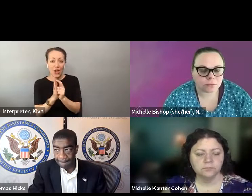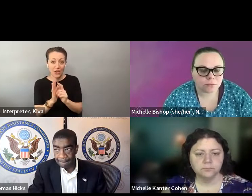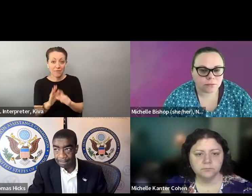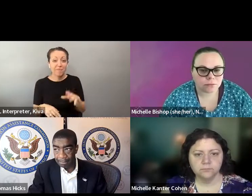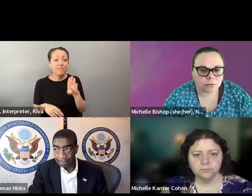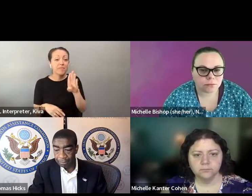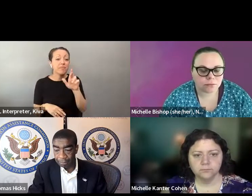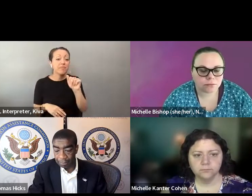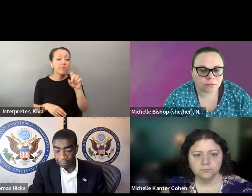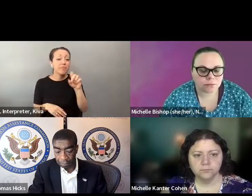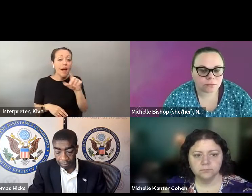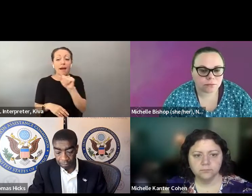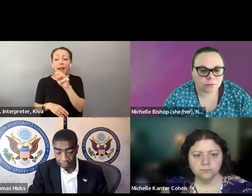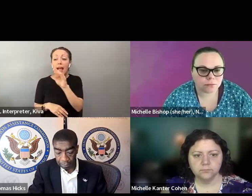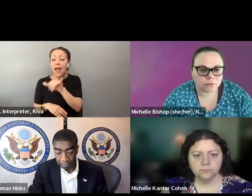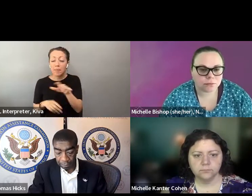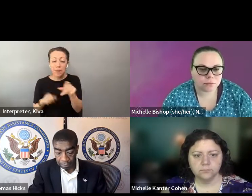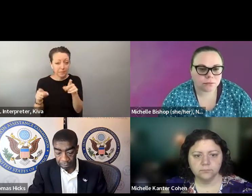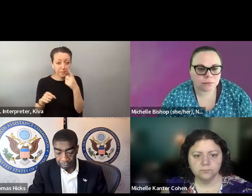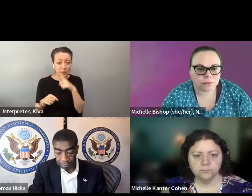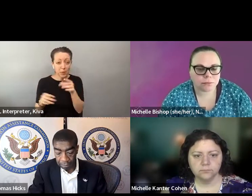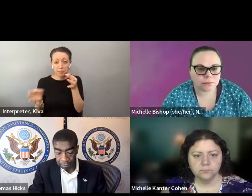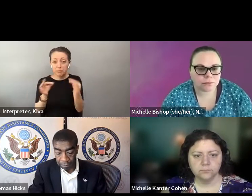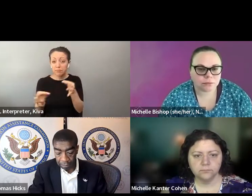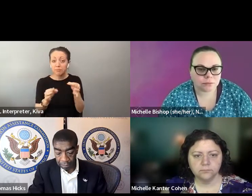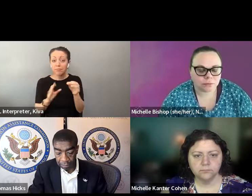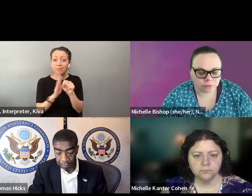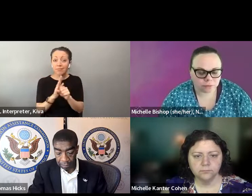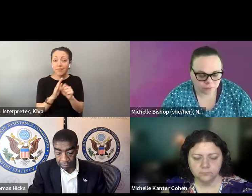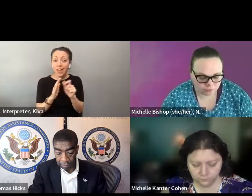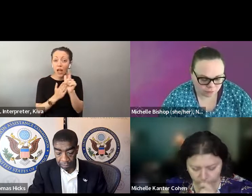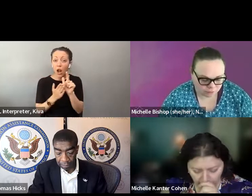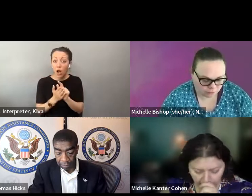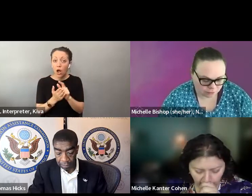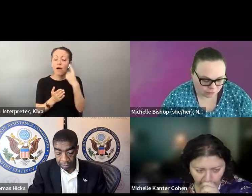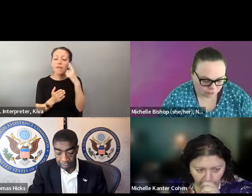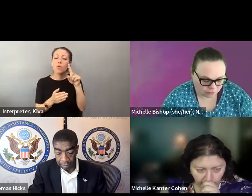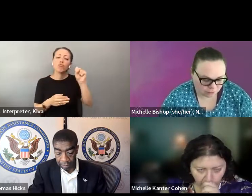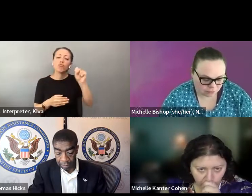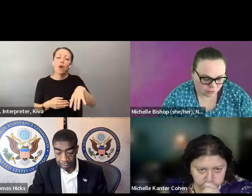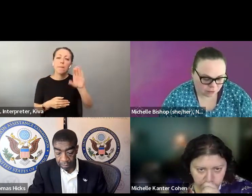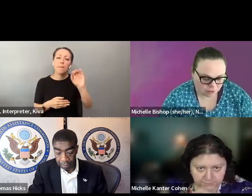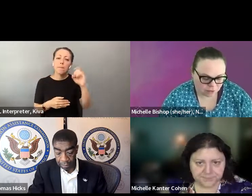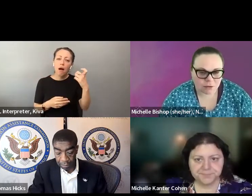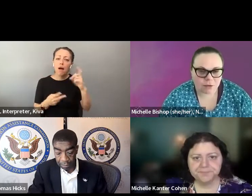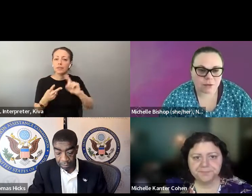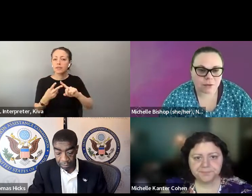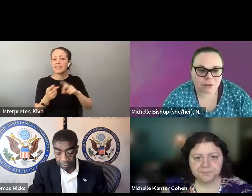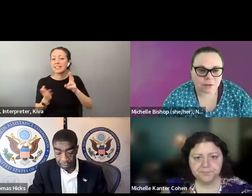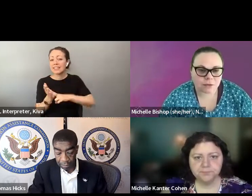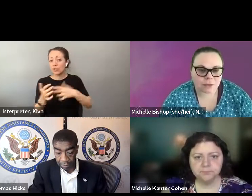state law. So for Brad and Amy sitting a here with me, you can talk to us about the current state law, especially